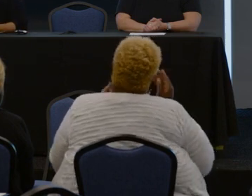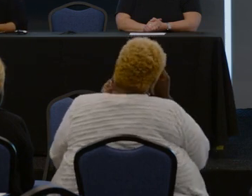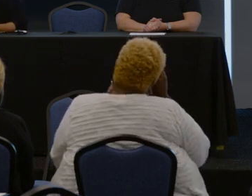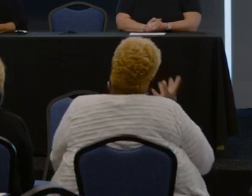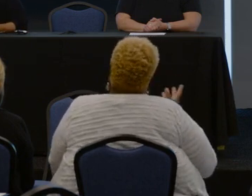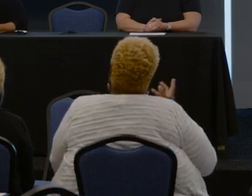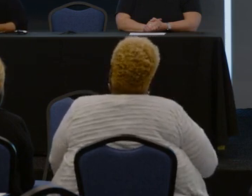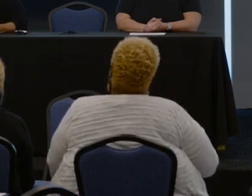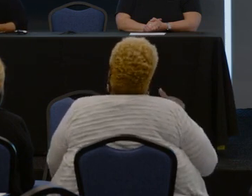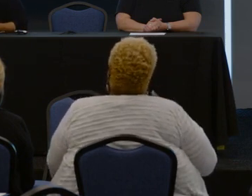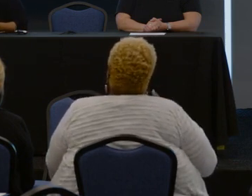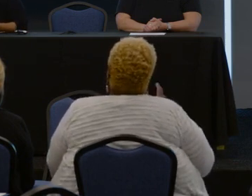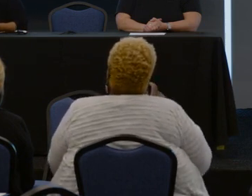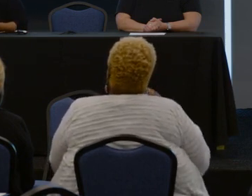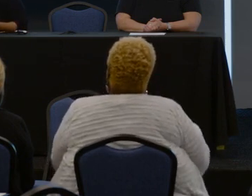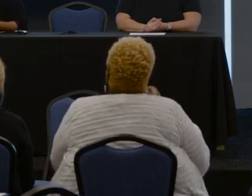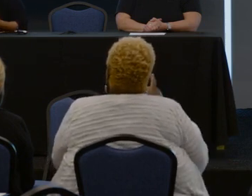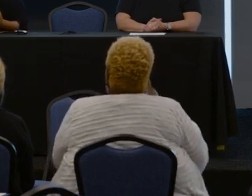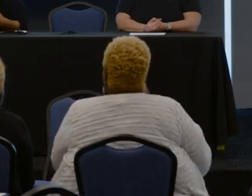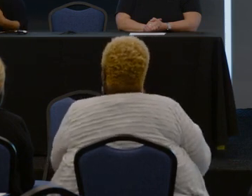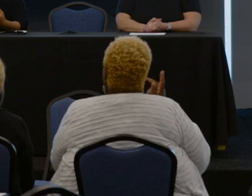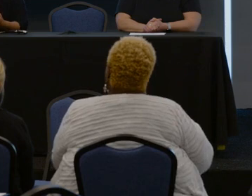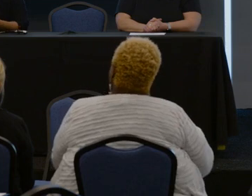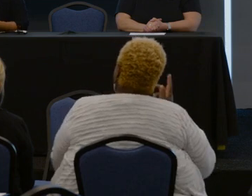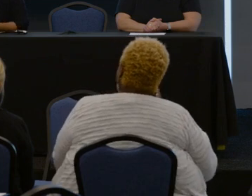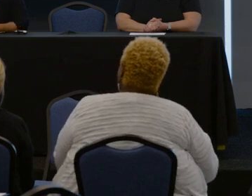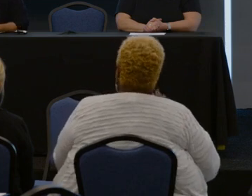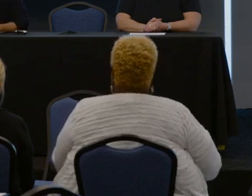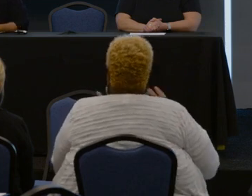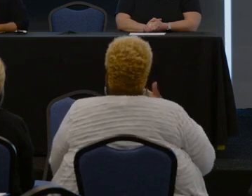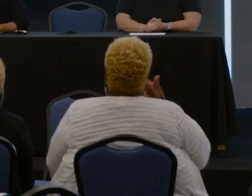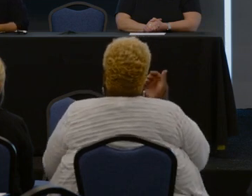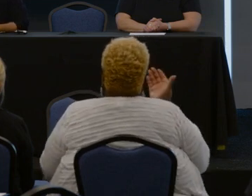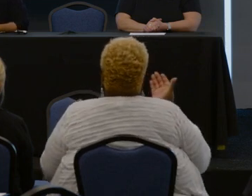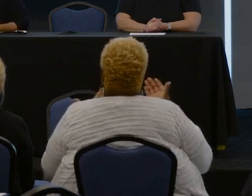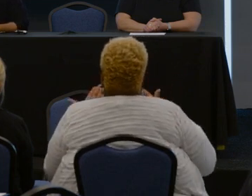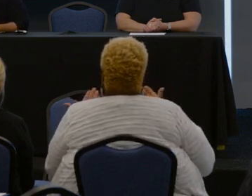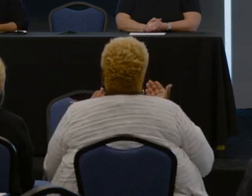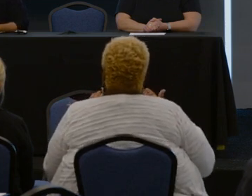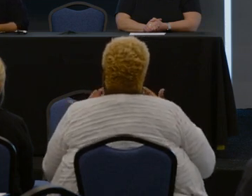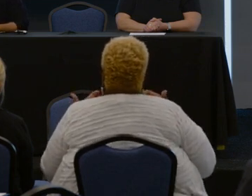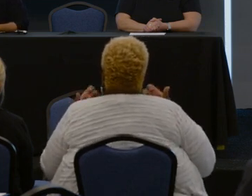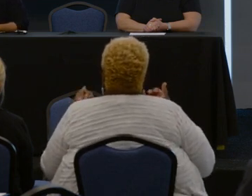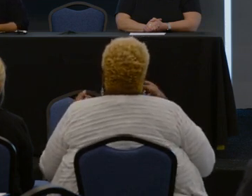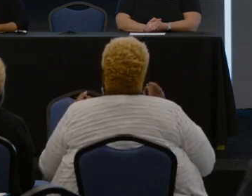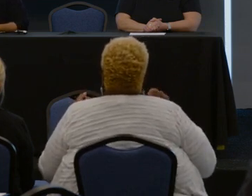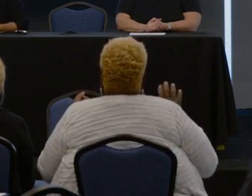so that they can get policies and programs and really just provide better healthcare for their citizens.